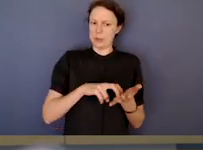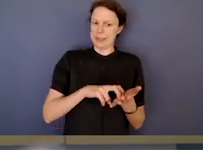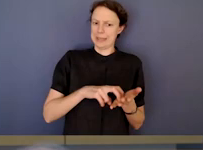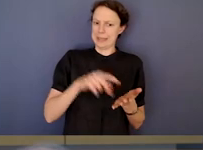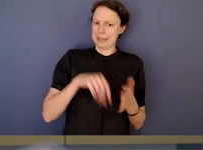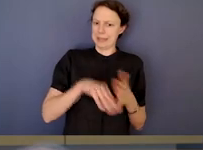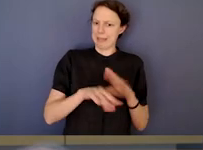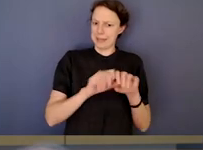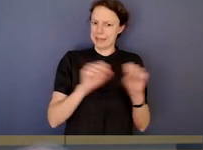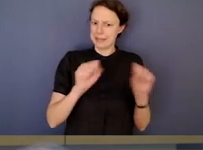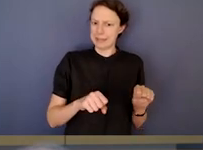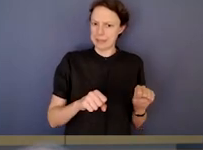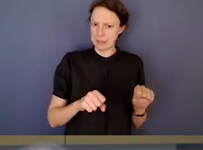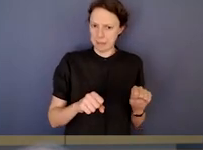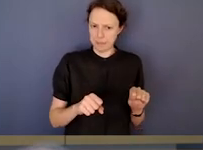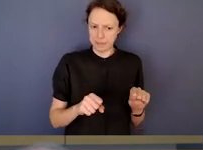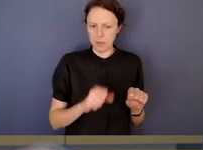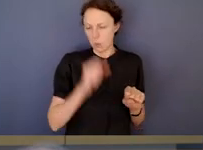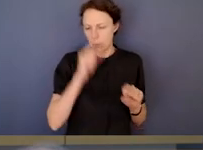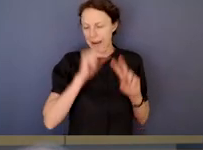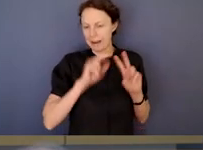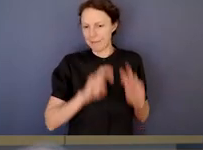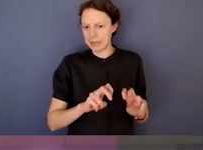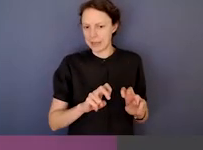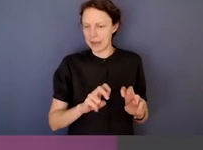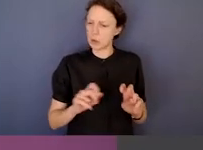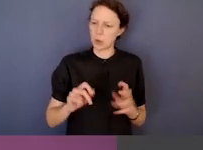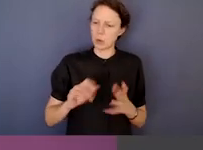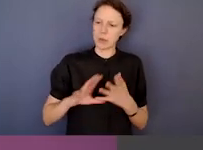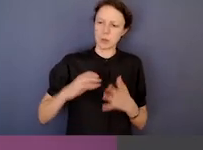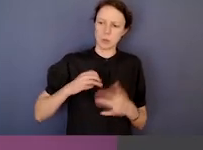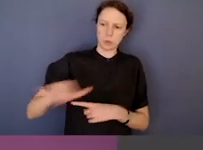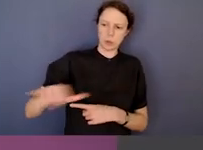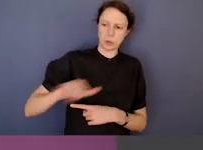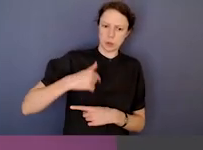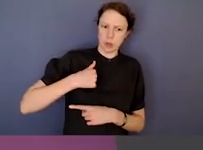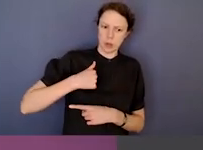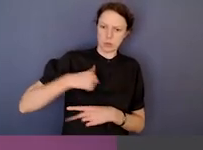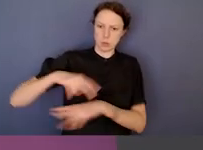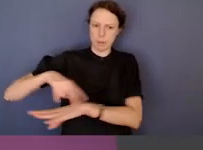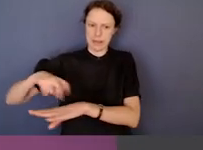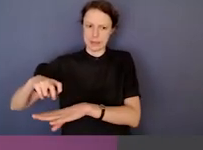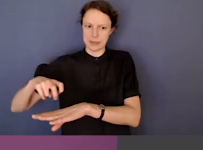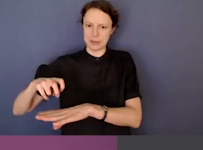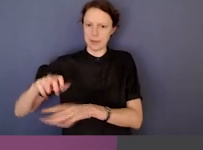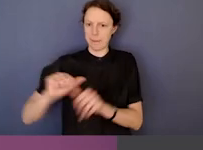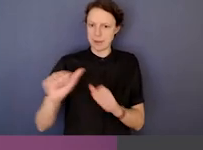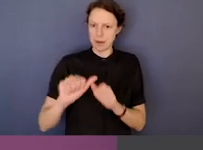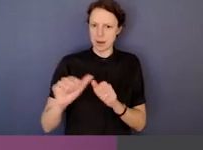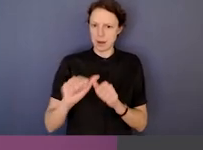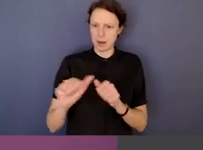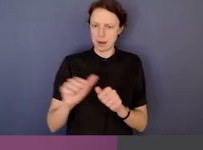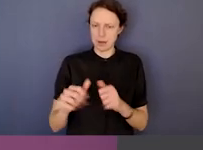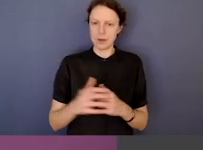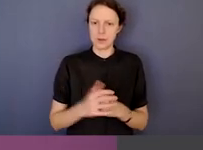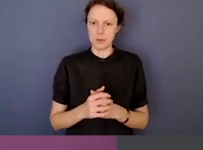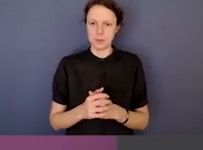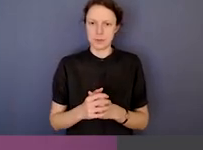that part of our role is to investigate, but part of our role is also to identify systemic issues and to make recommendations to fix them.